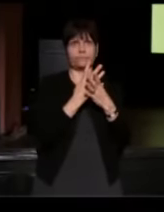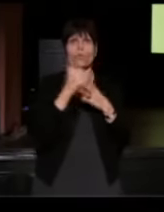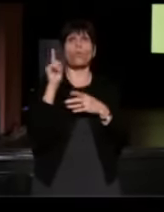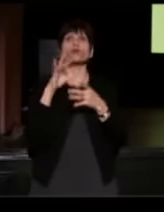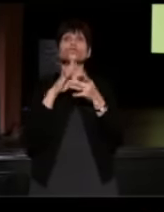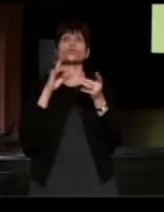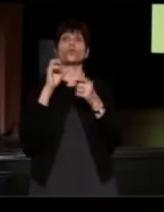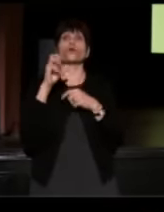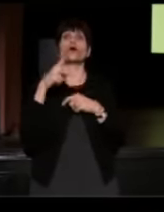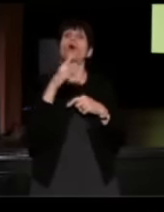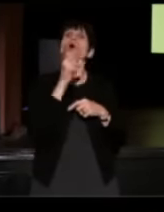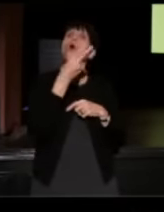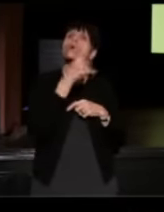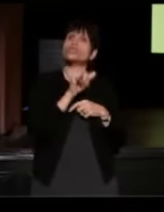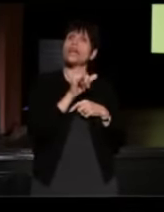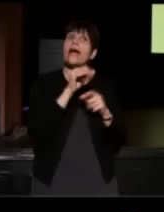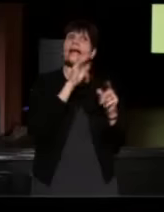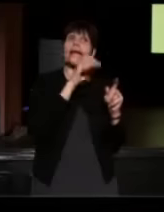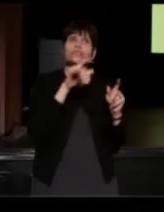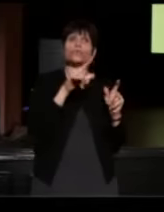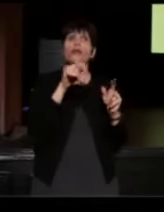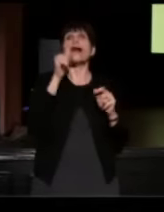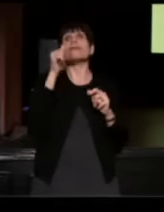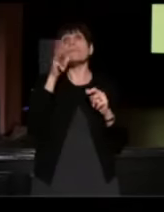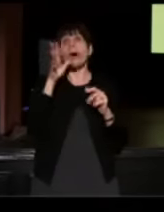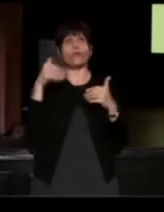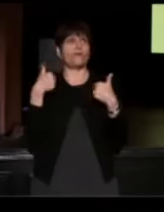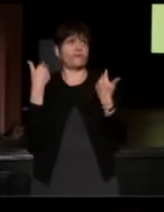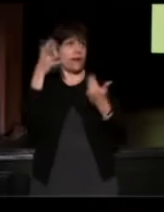Oshea Israel and the mother of the young man that he murdered.